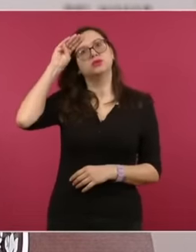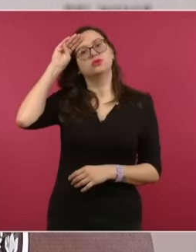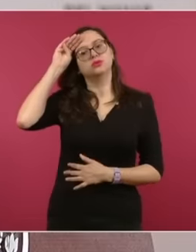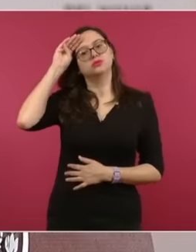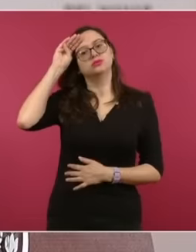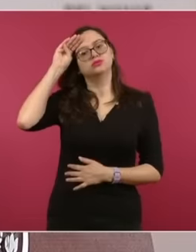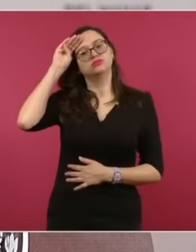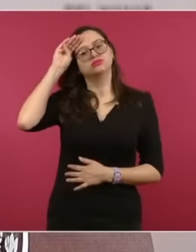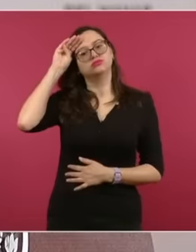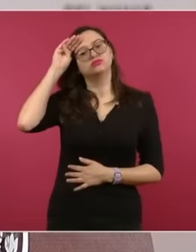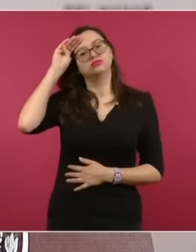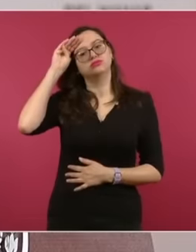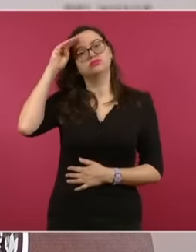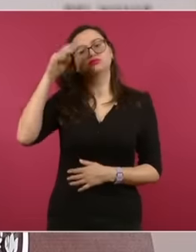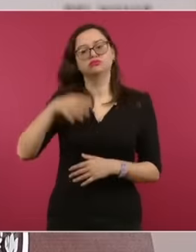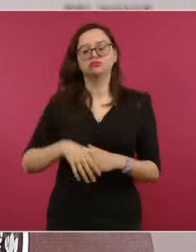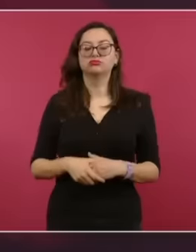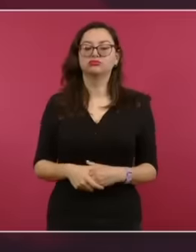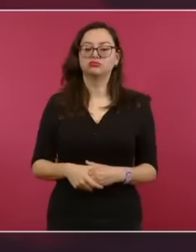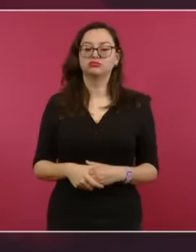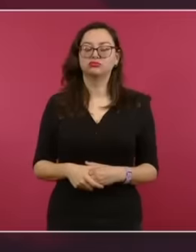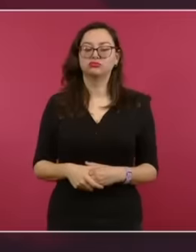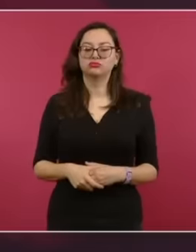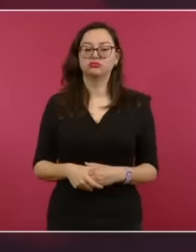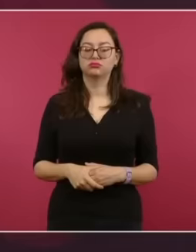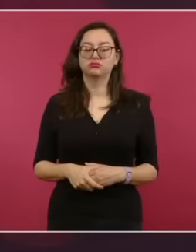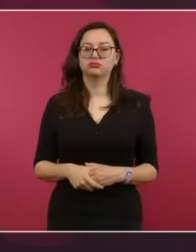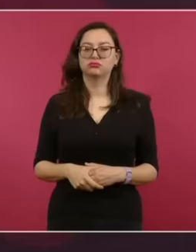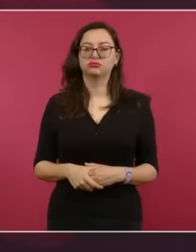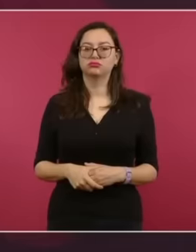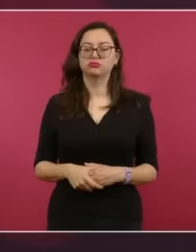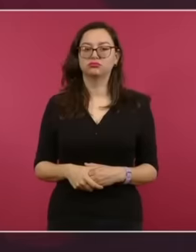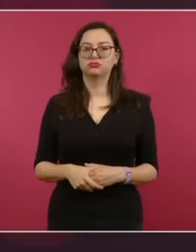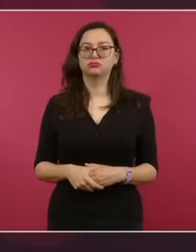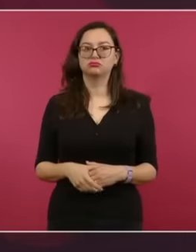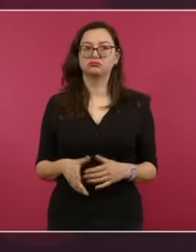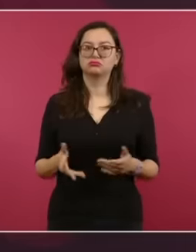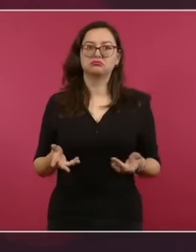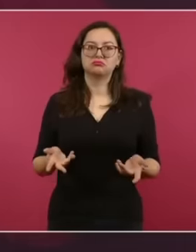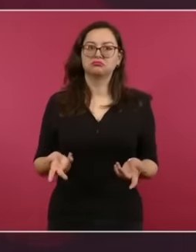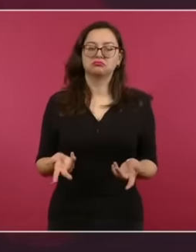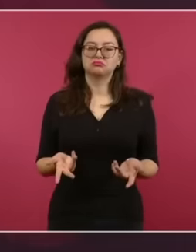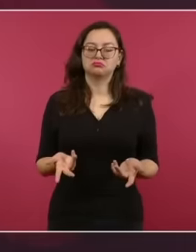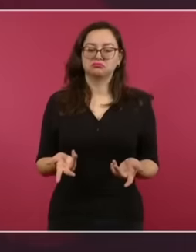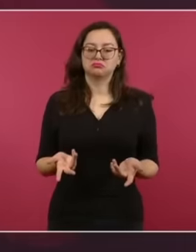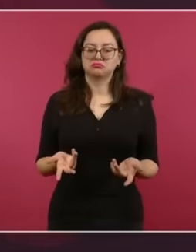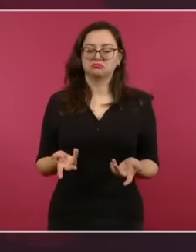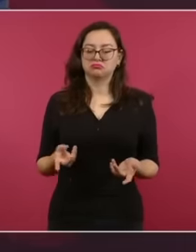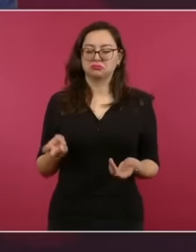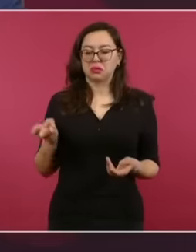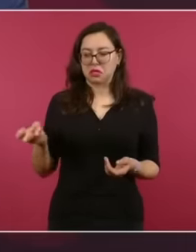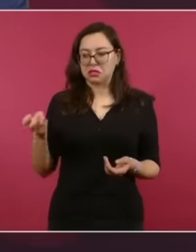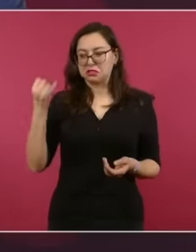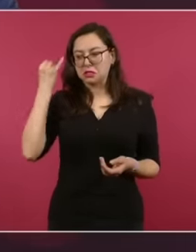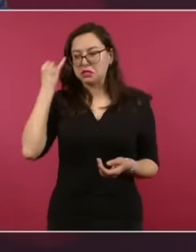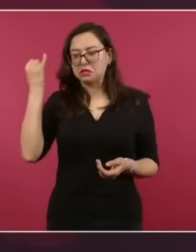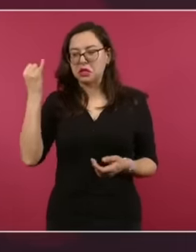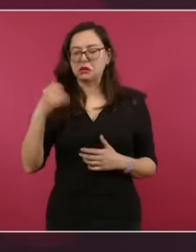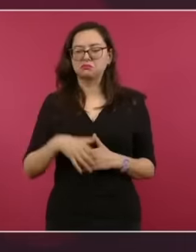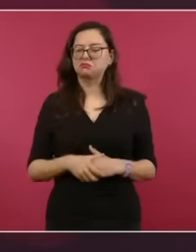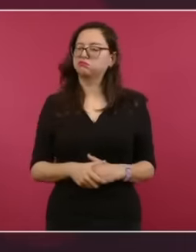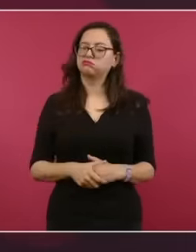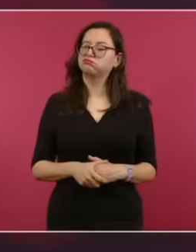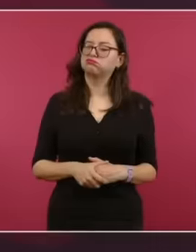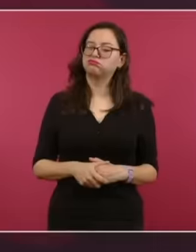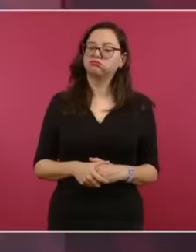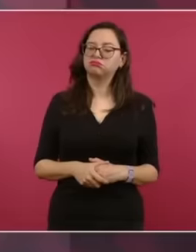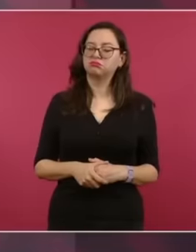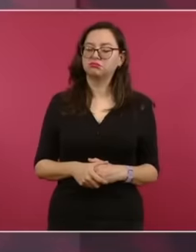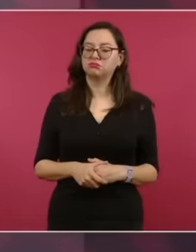Because if it is repeated in